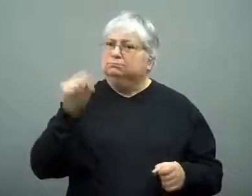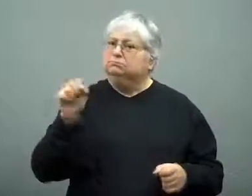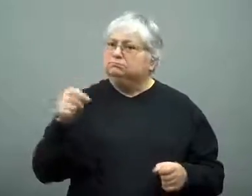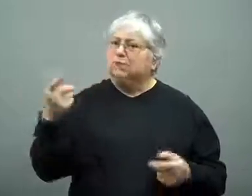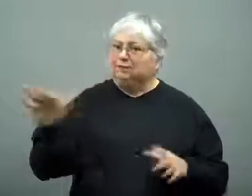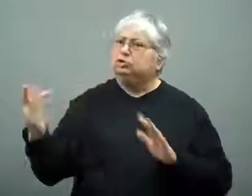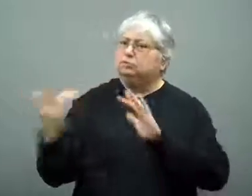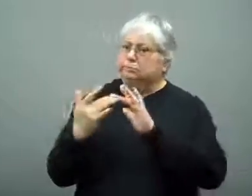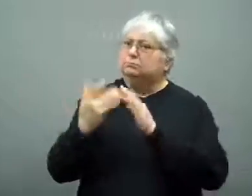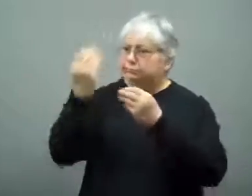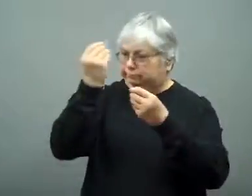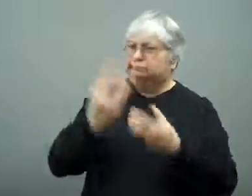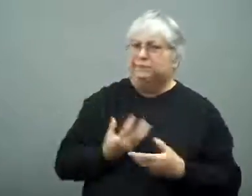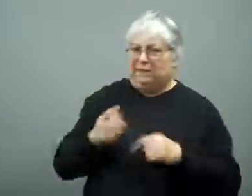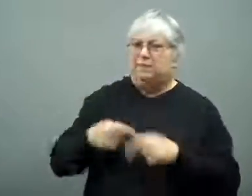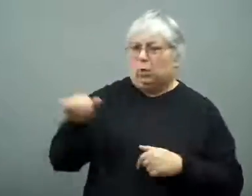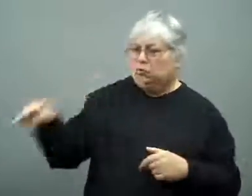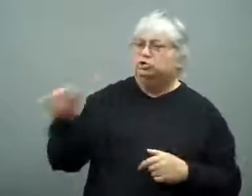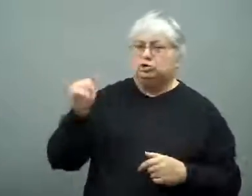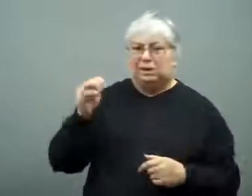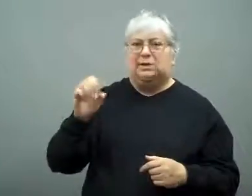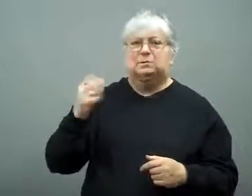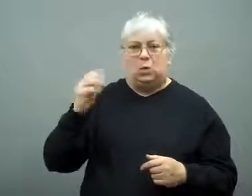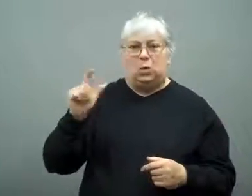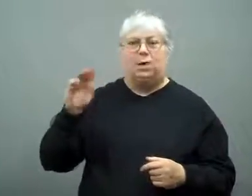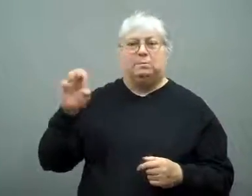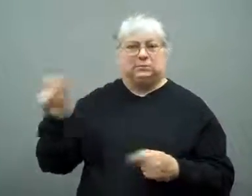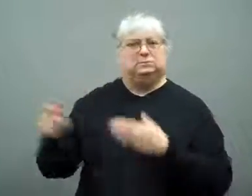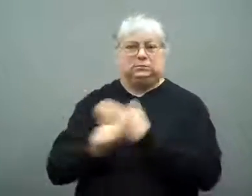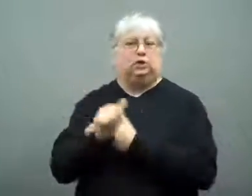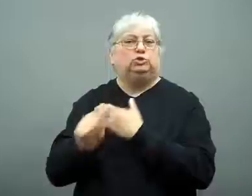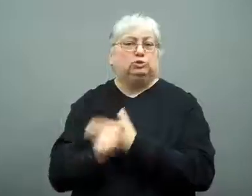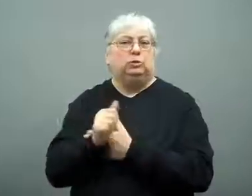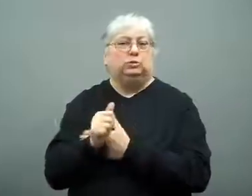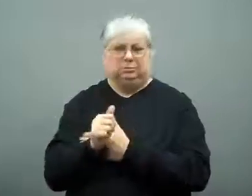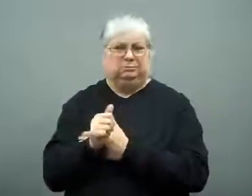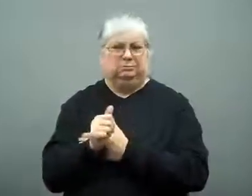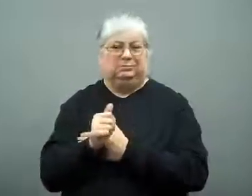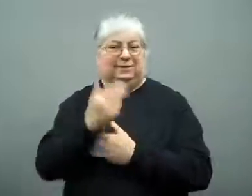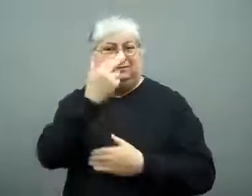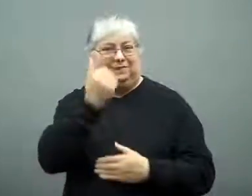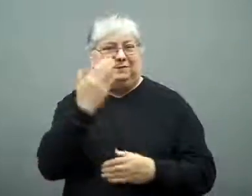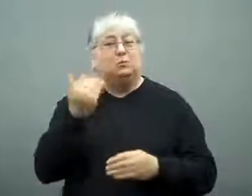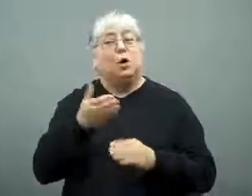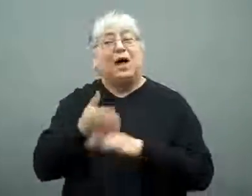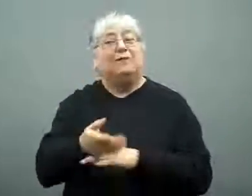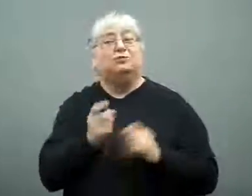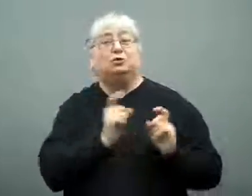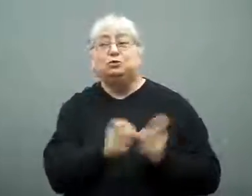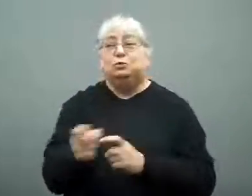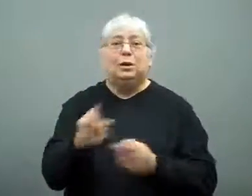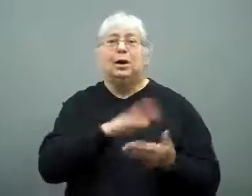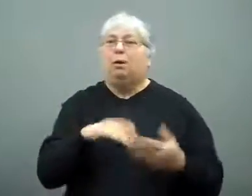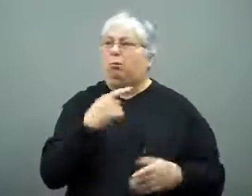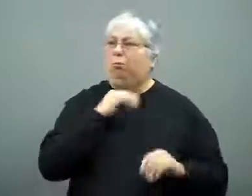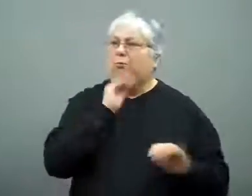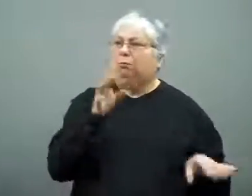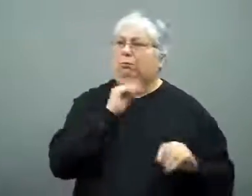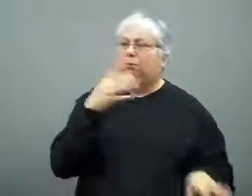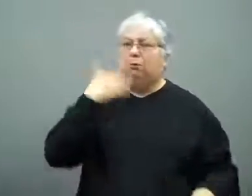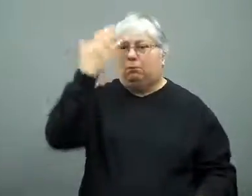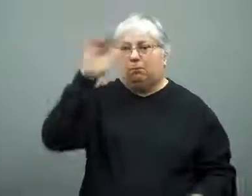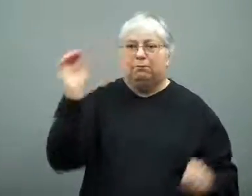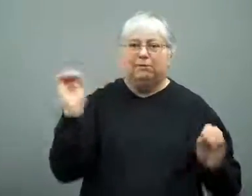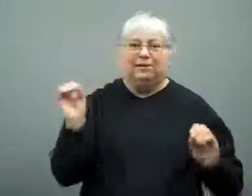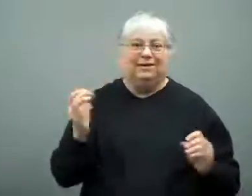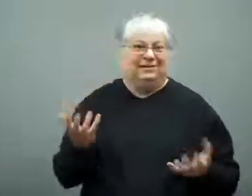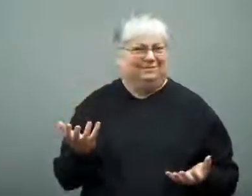she had been notified by the psychiatrist of the danger from James Holmes.